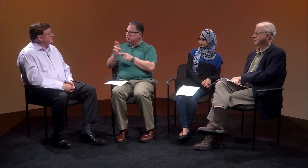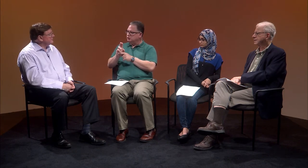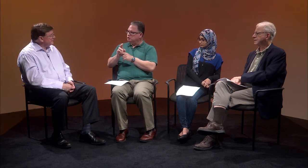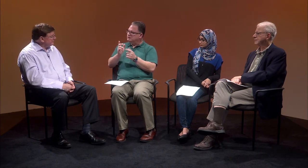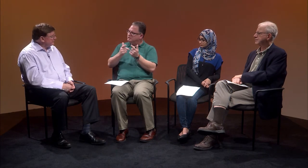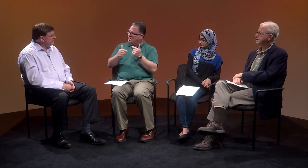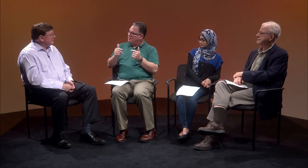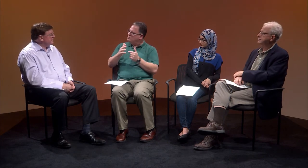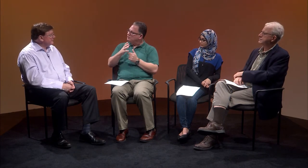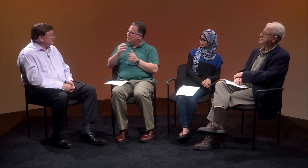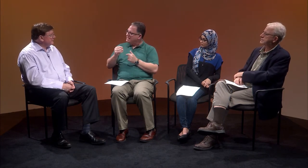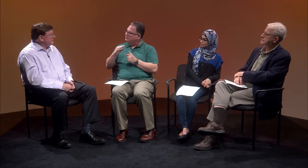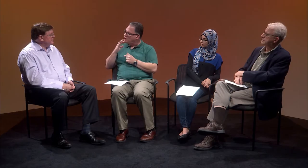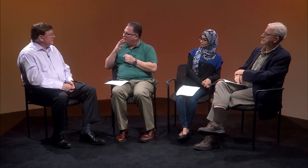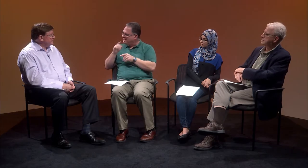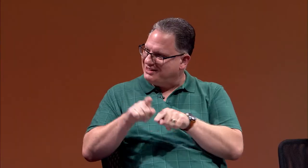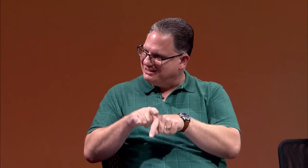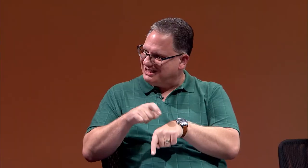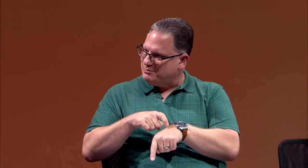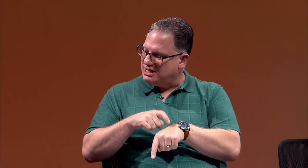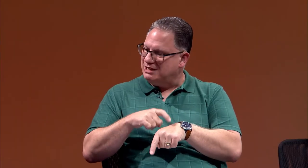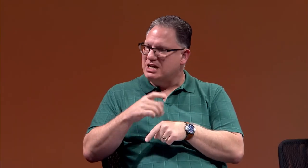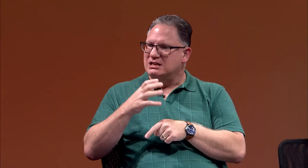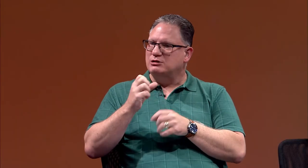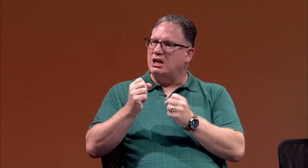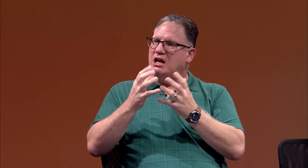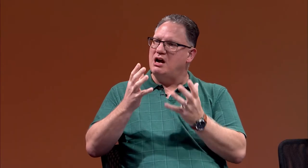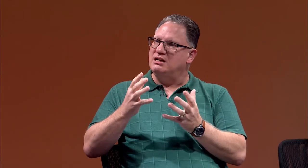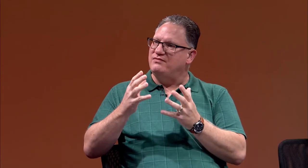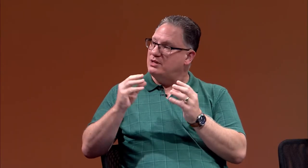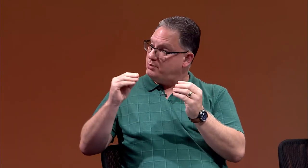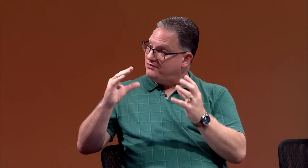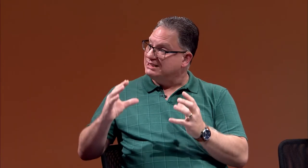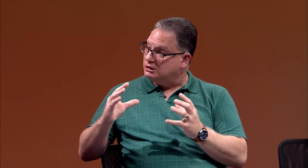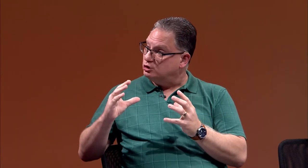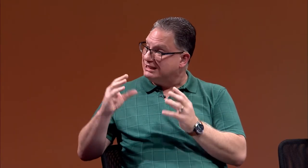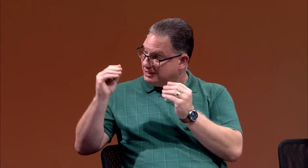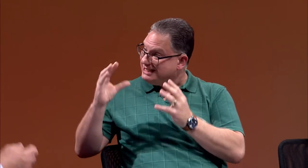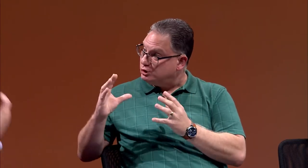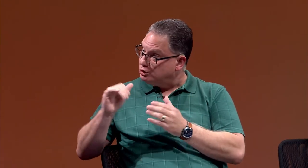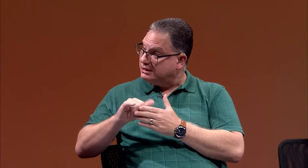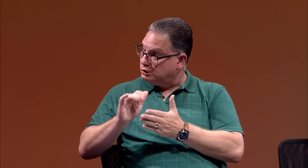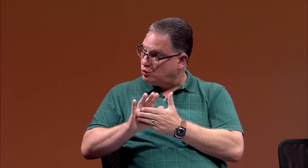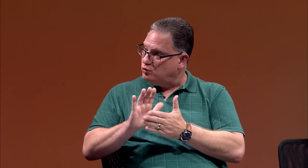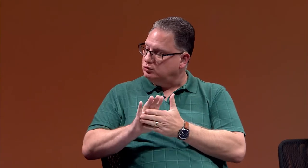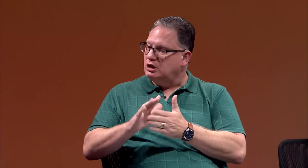the use of sign language and talking at the same time, so a lot of the professors and teachers in the school